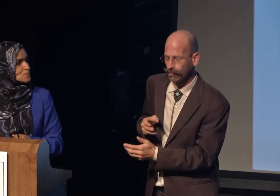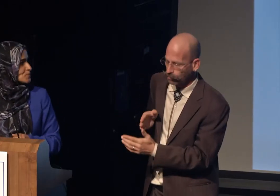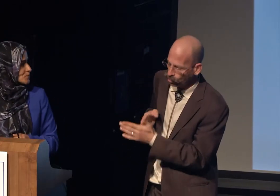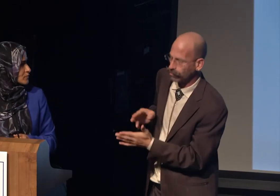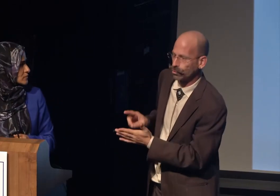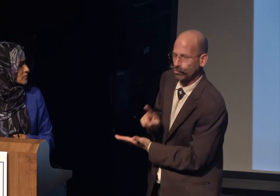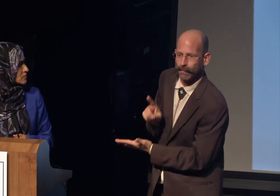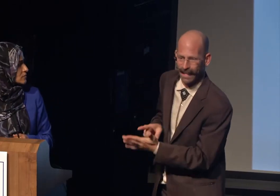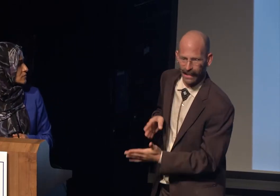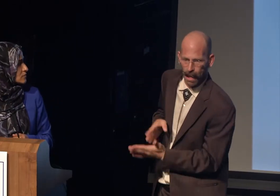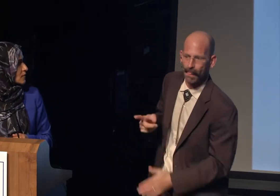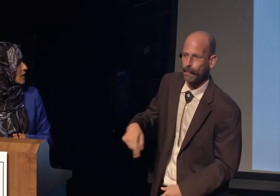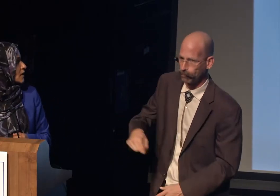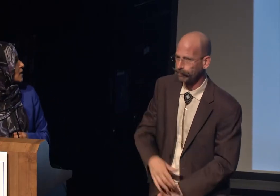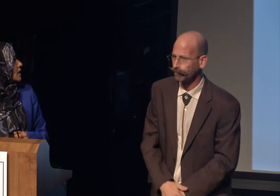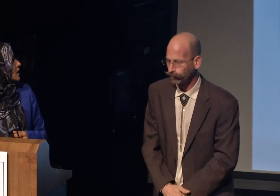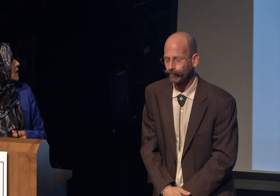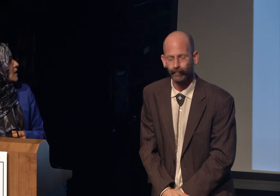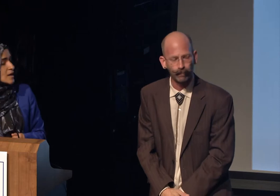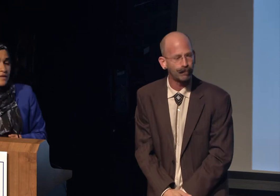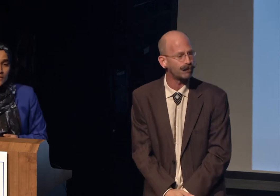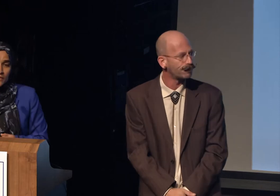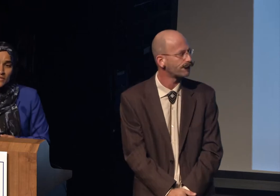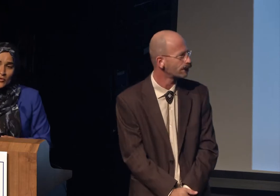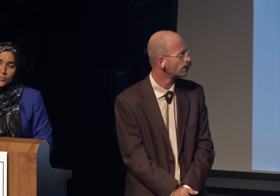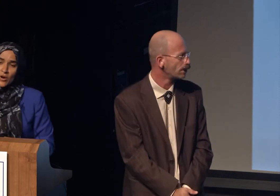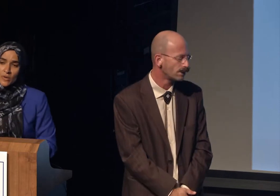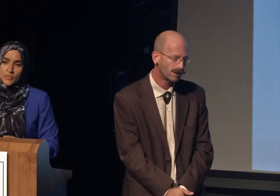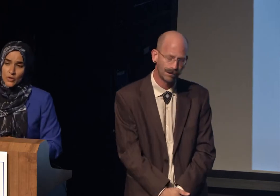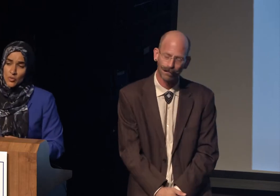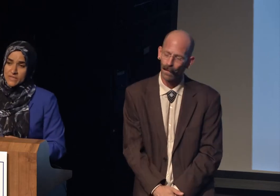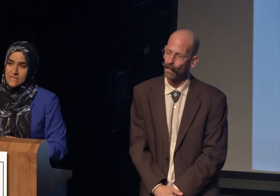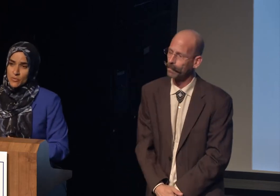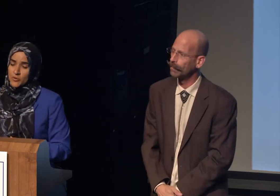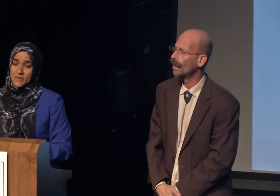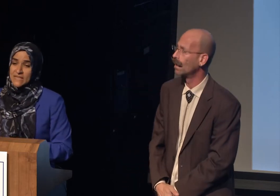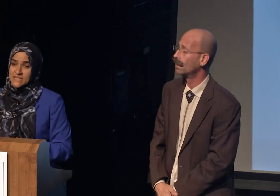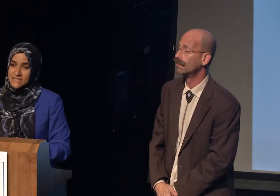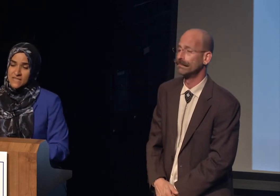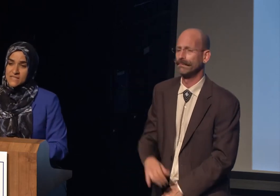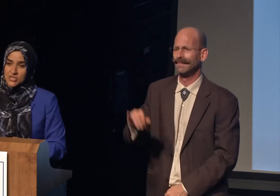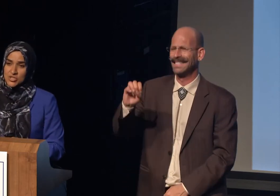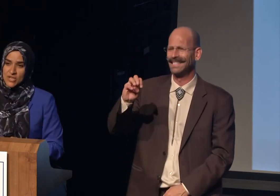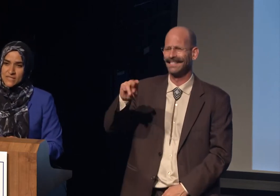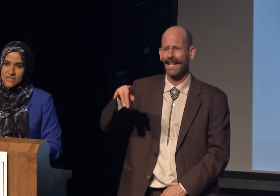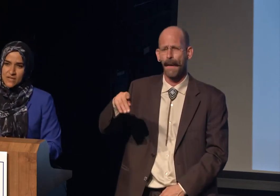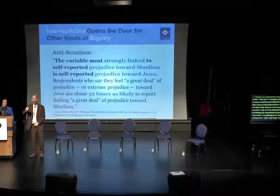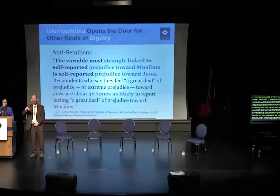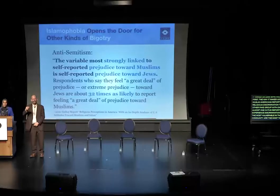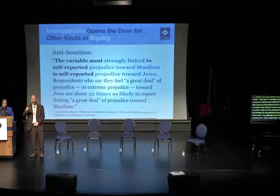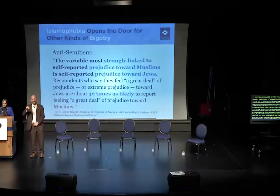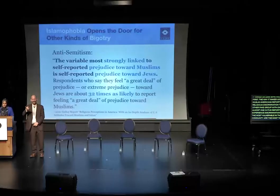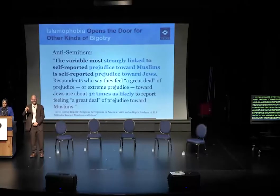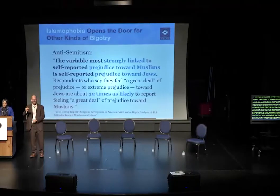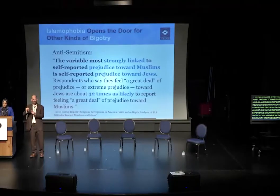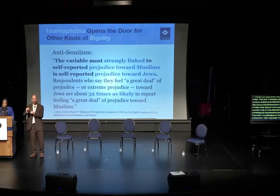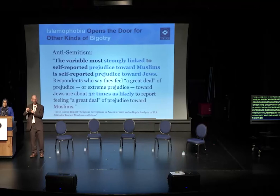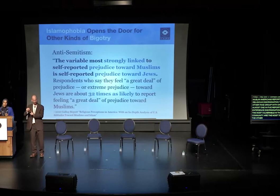The other problem with Islamophobia, is it doesn't just stop at Muslims.